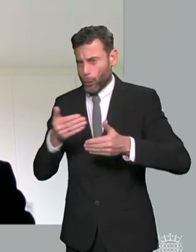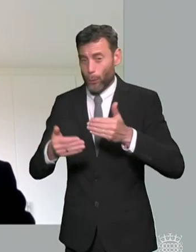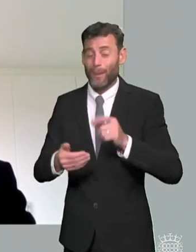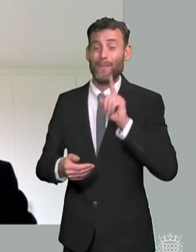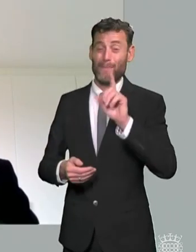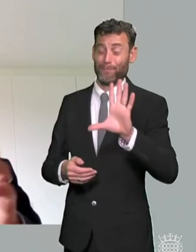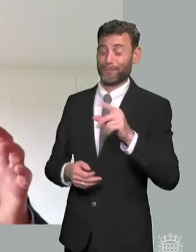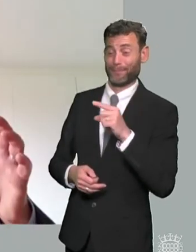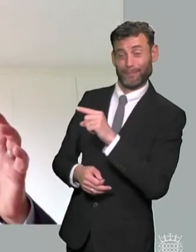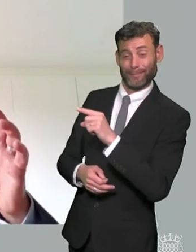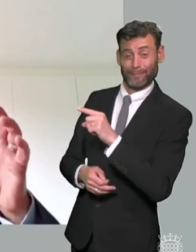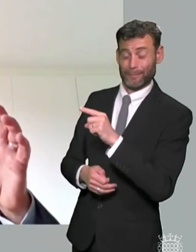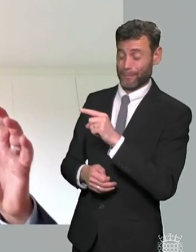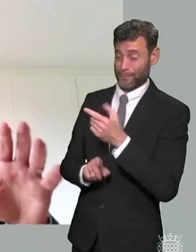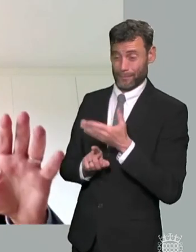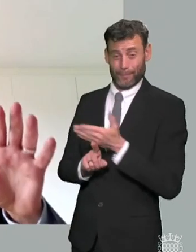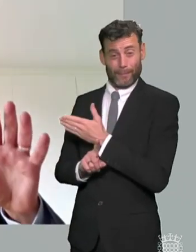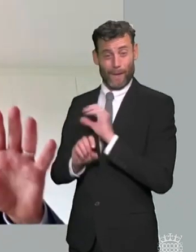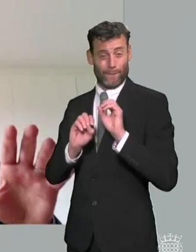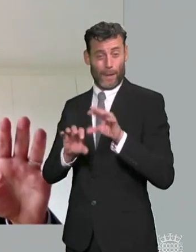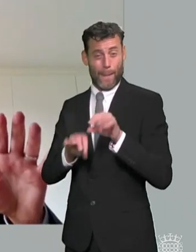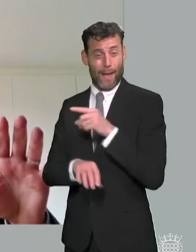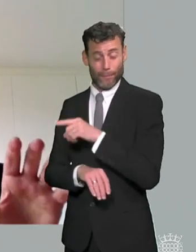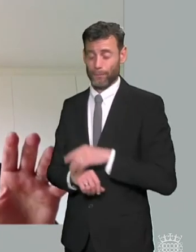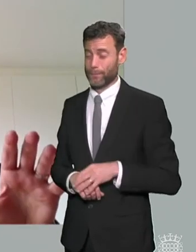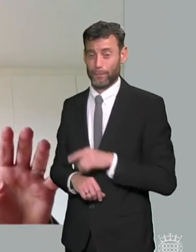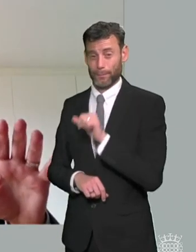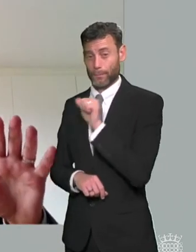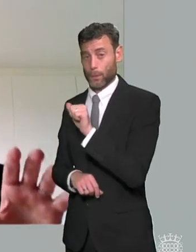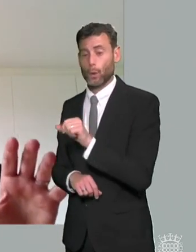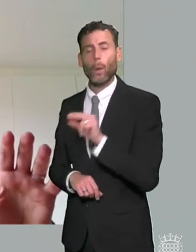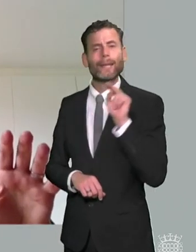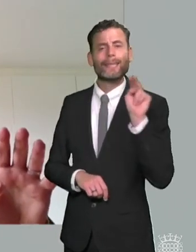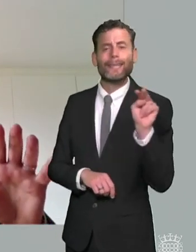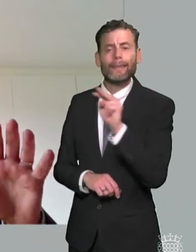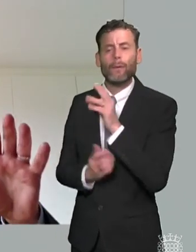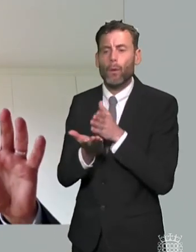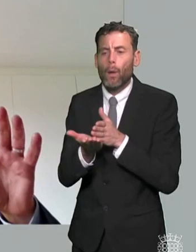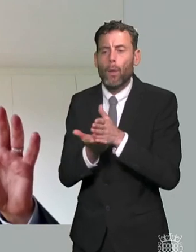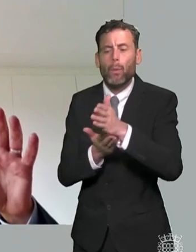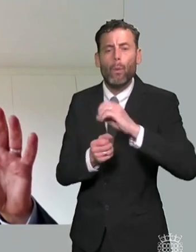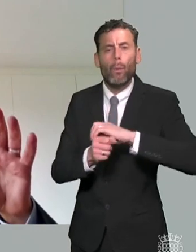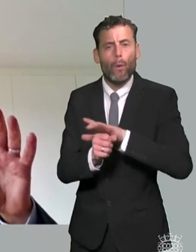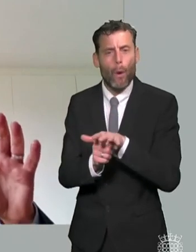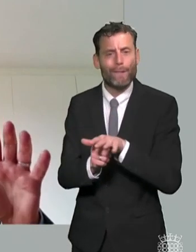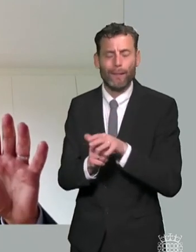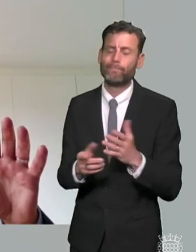is that um our experience of looking at covert investigations very much um suggest that that